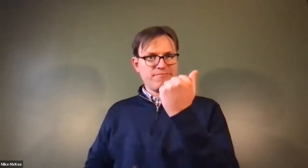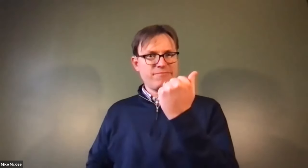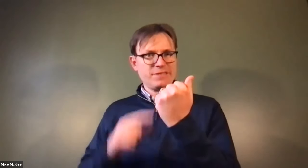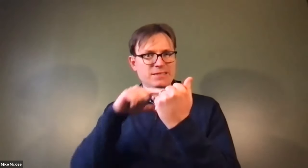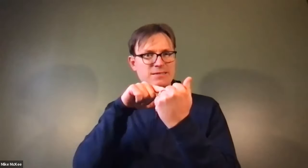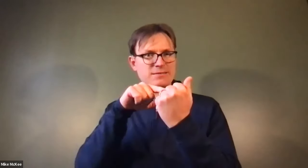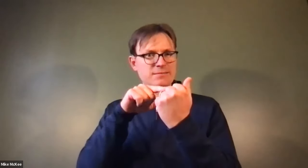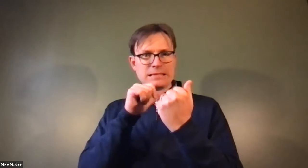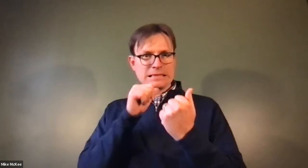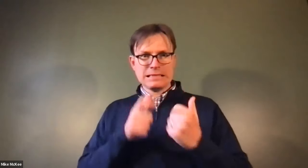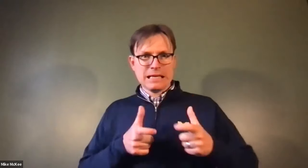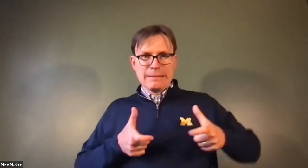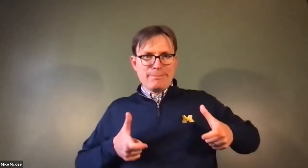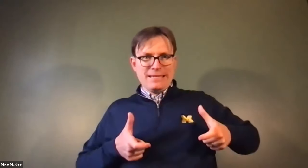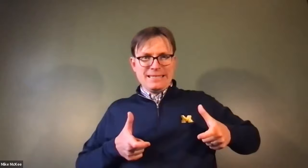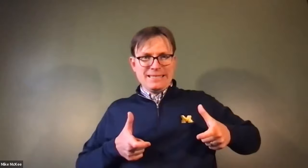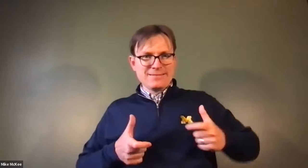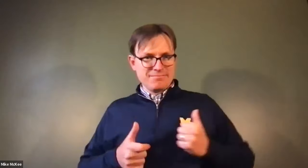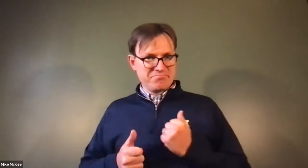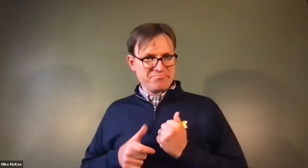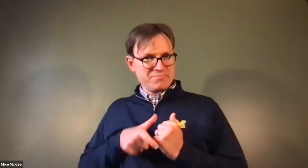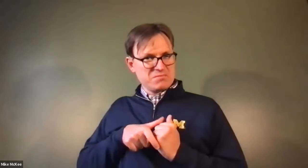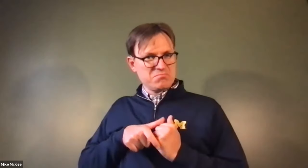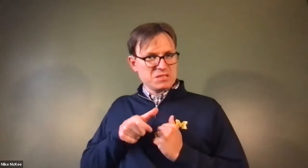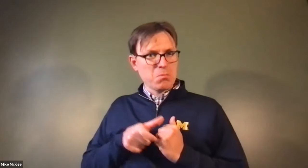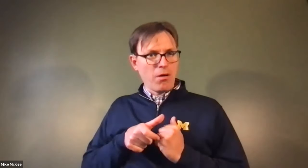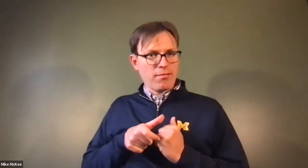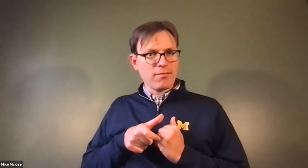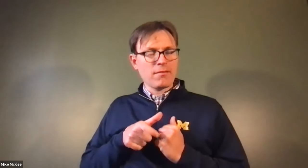James Cech: it's actually quite small it's about the size of your fist it's not that big.